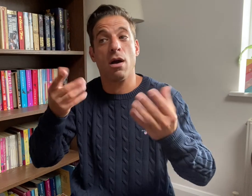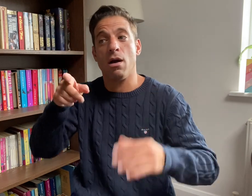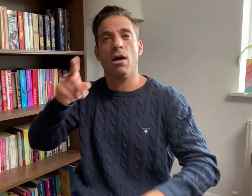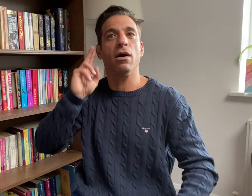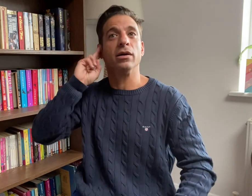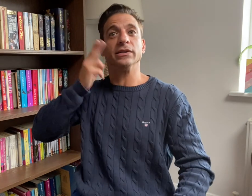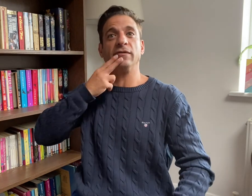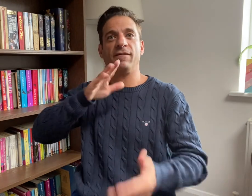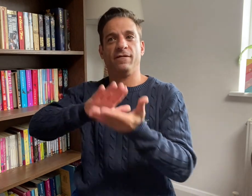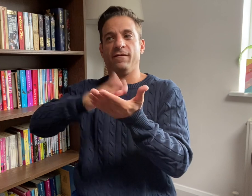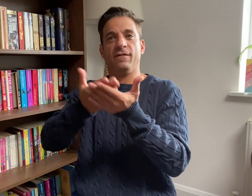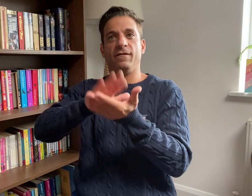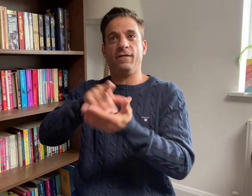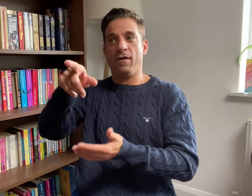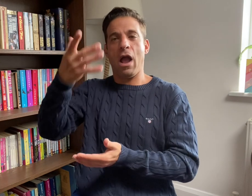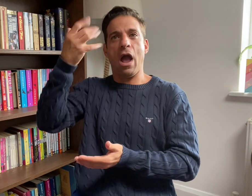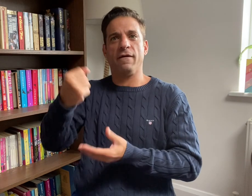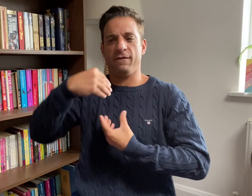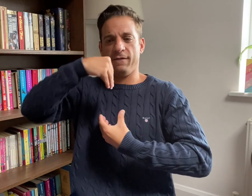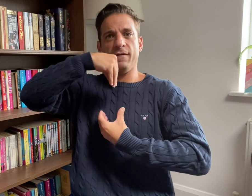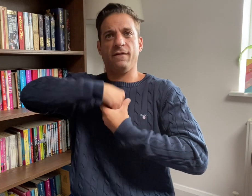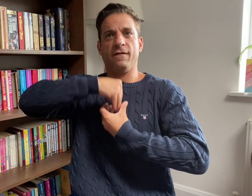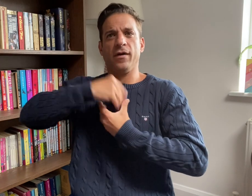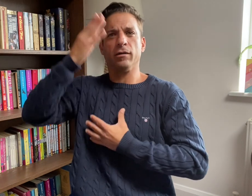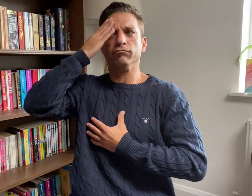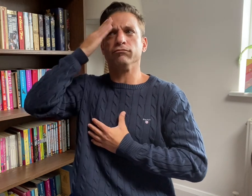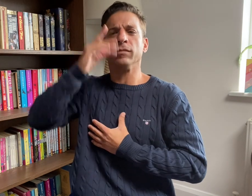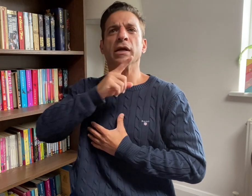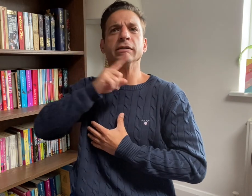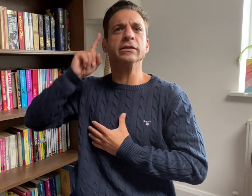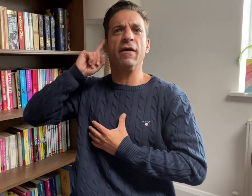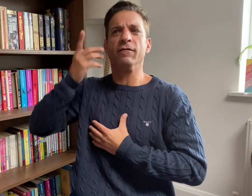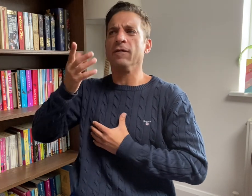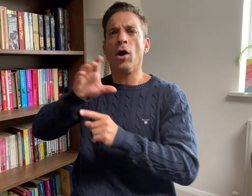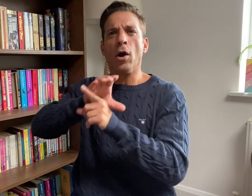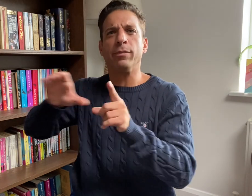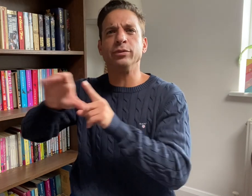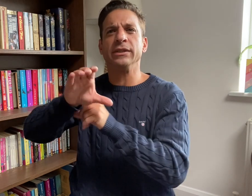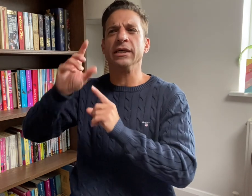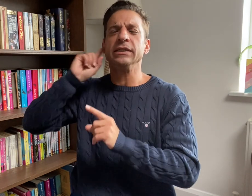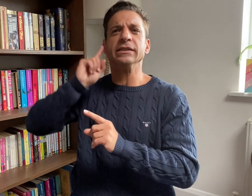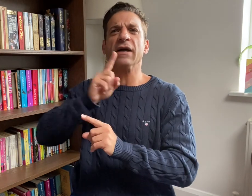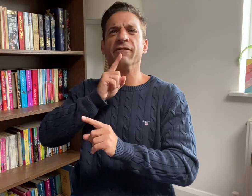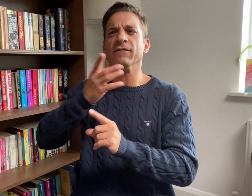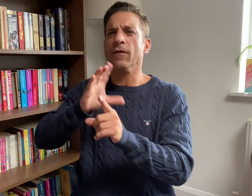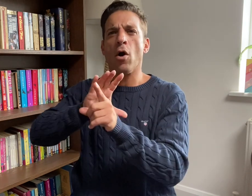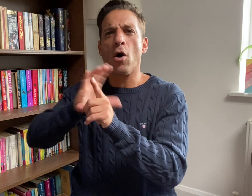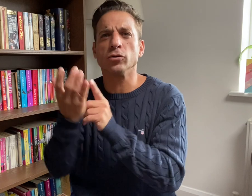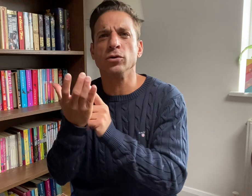hiring Deaf interpreters also provides Deaf communities